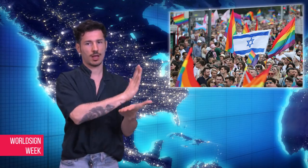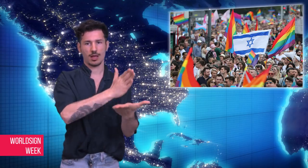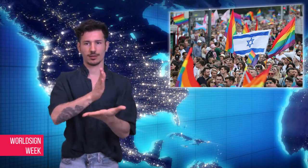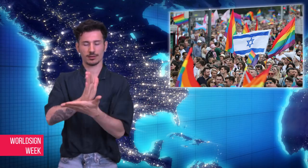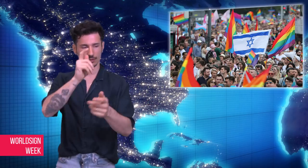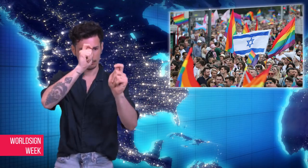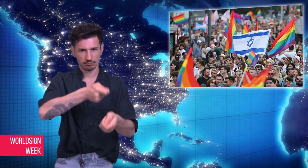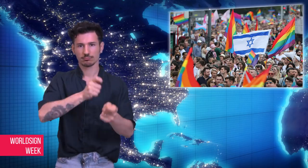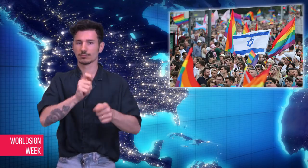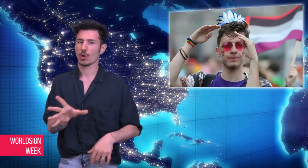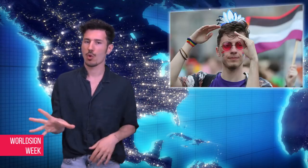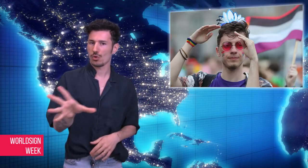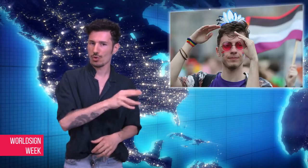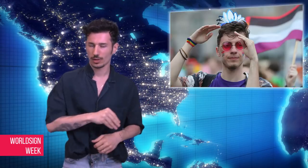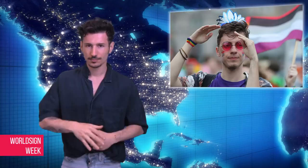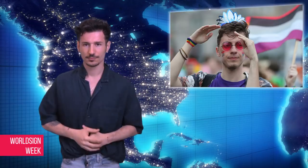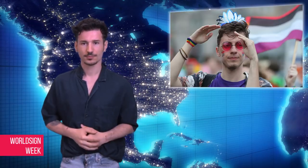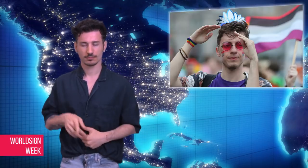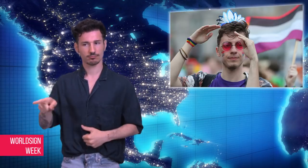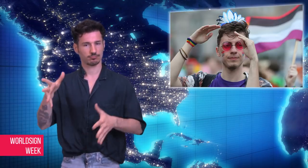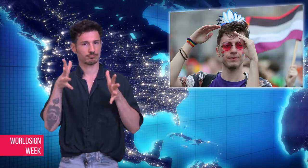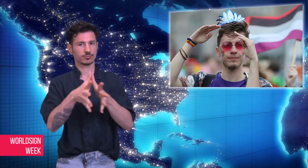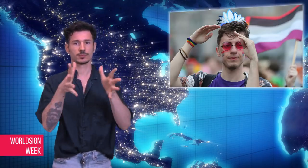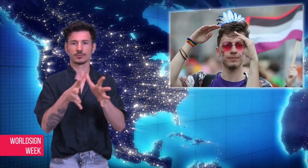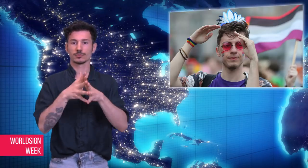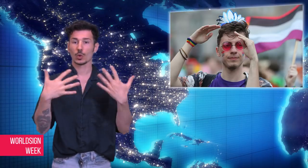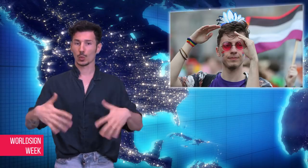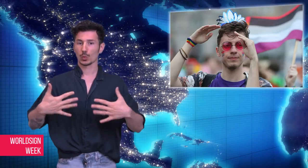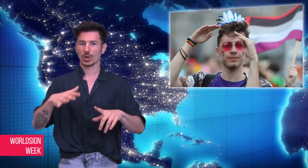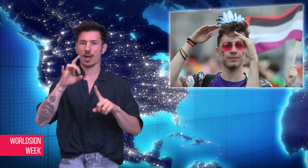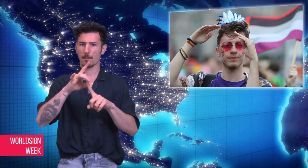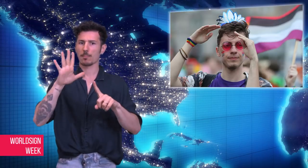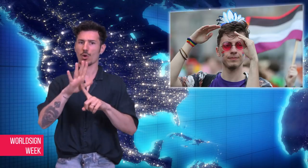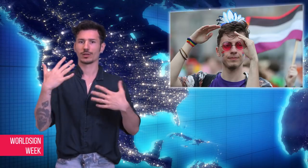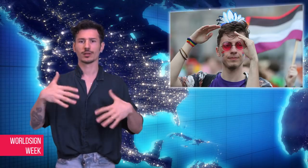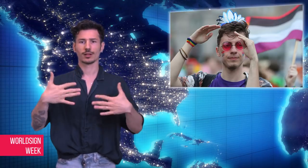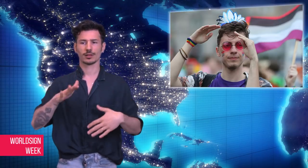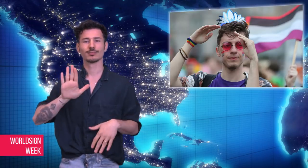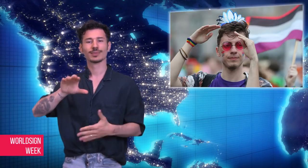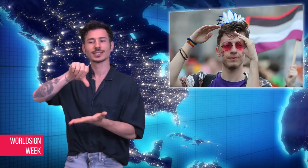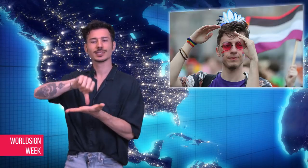He stressed the following: “It’s really important for